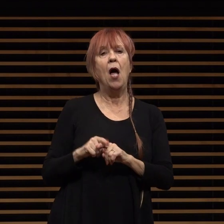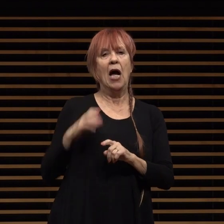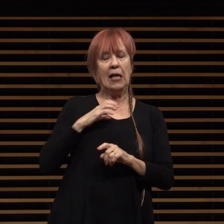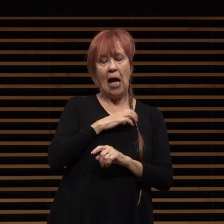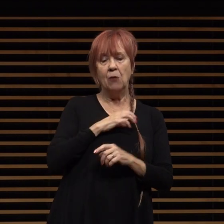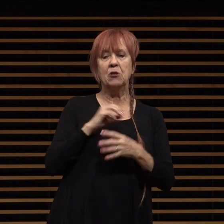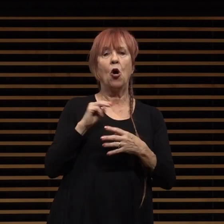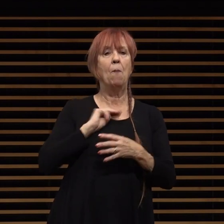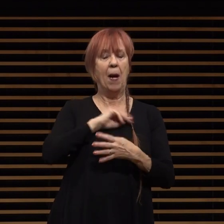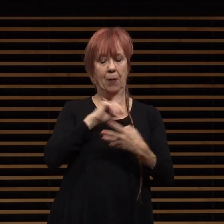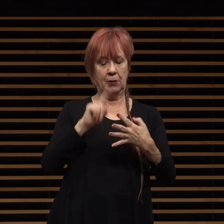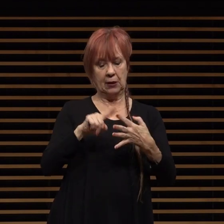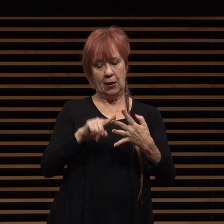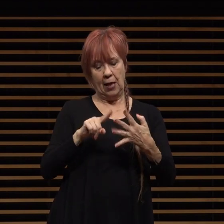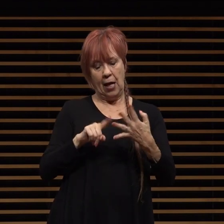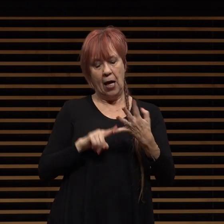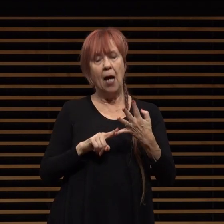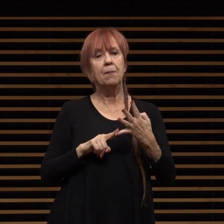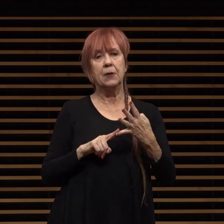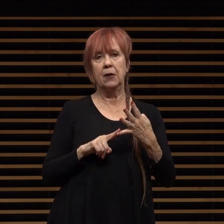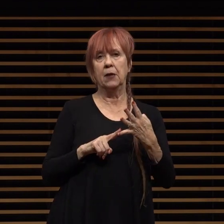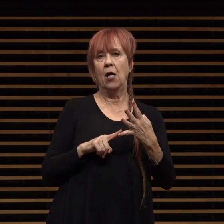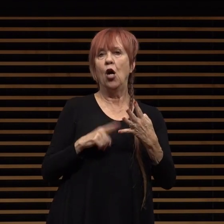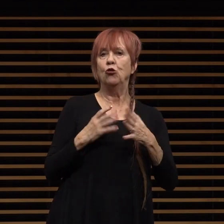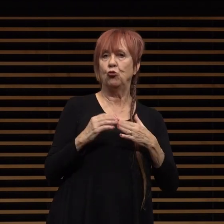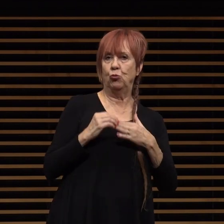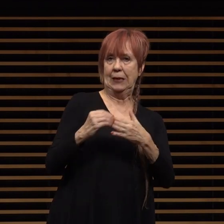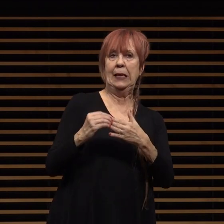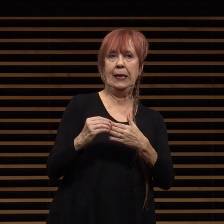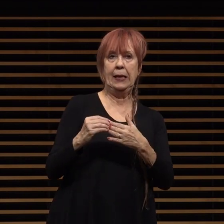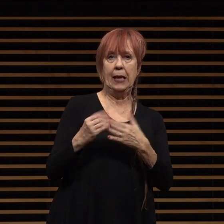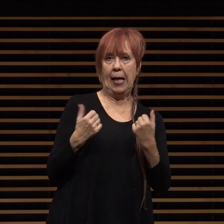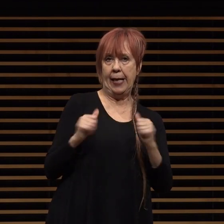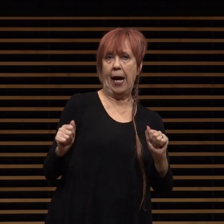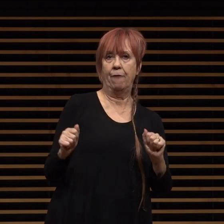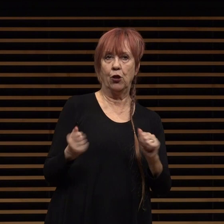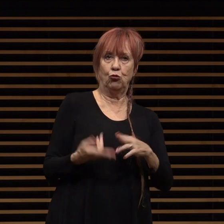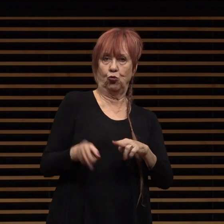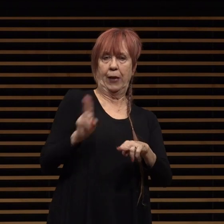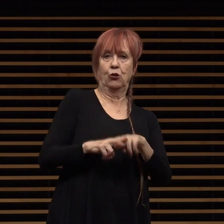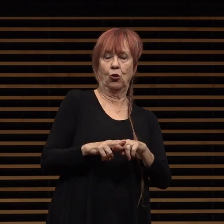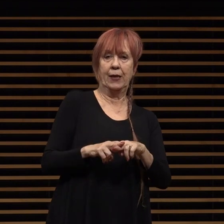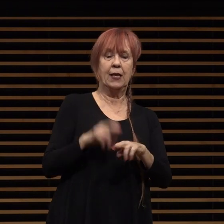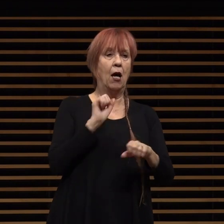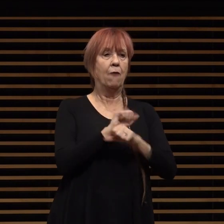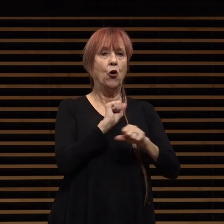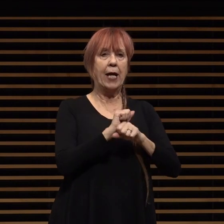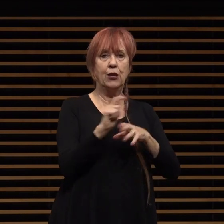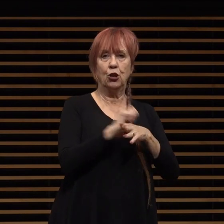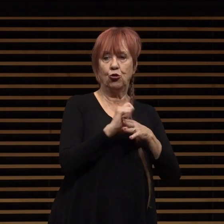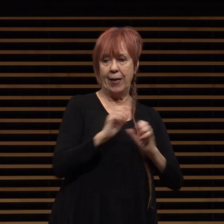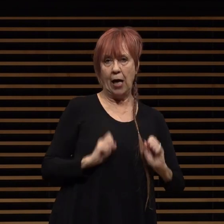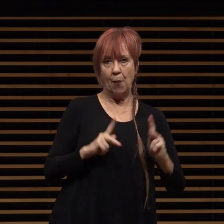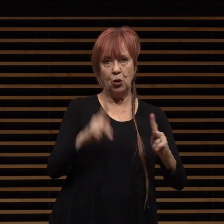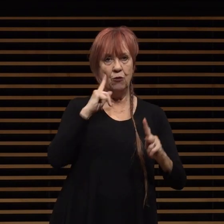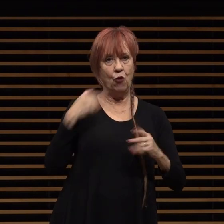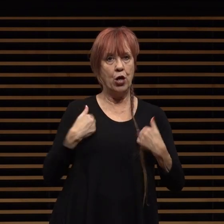rivas and kennedy to spearhead an effort to increase vocational training